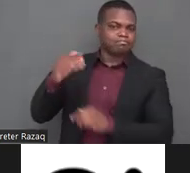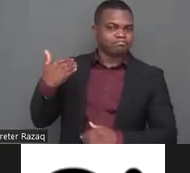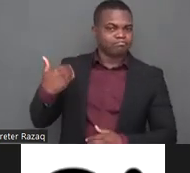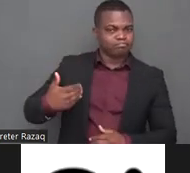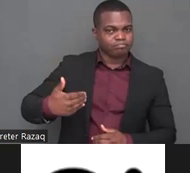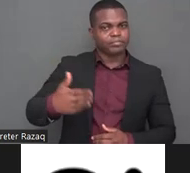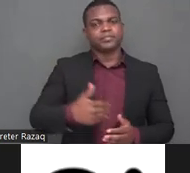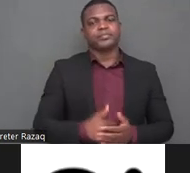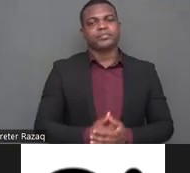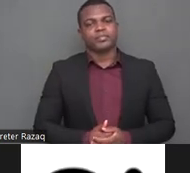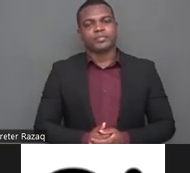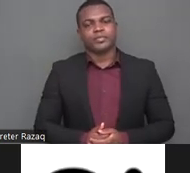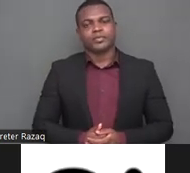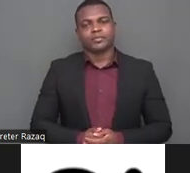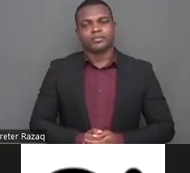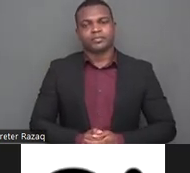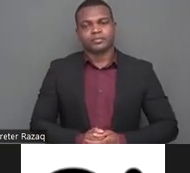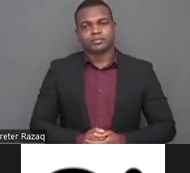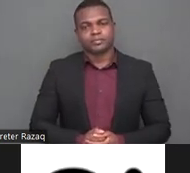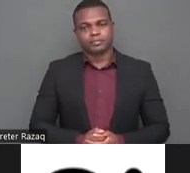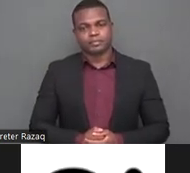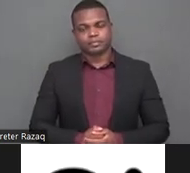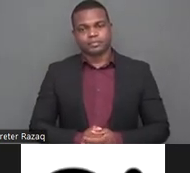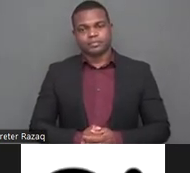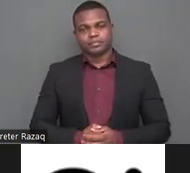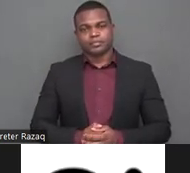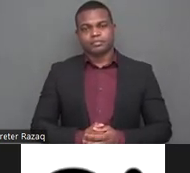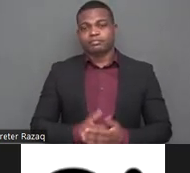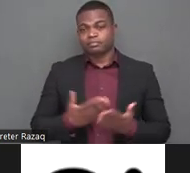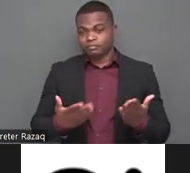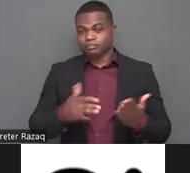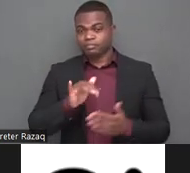talk about the reproductive health issue yeah yes that's right but probably um it's better if you